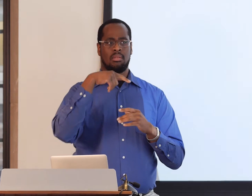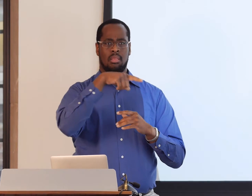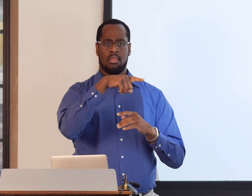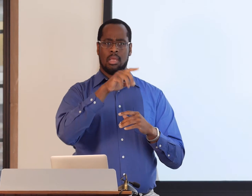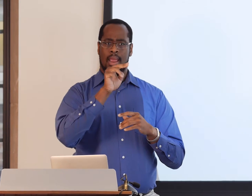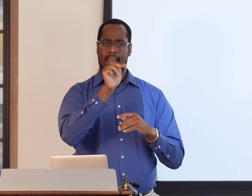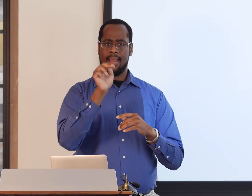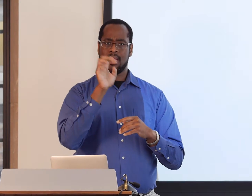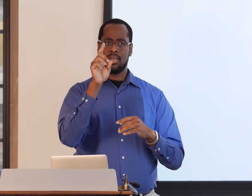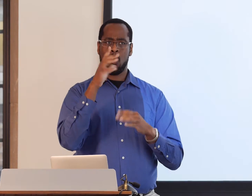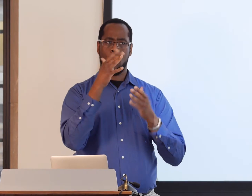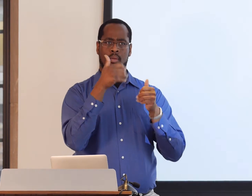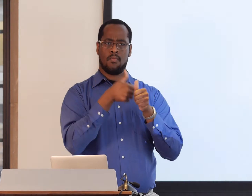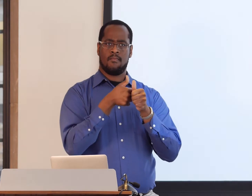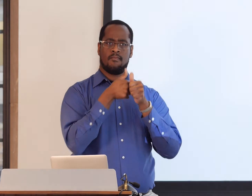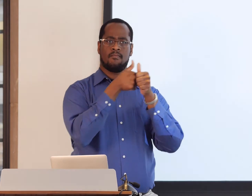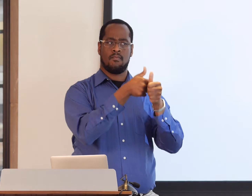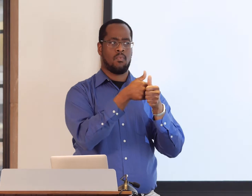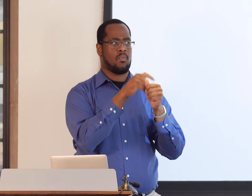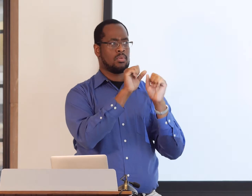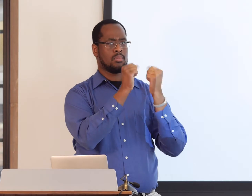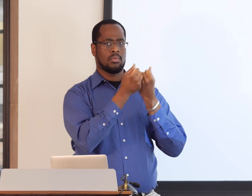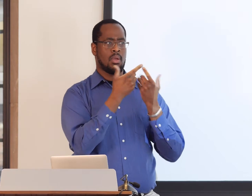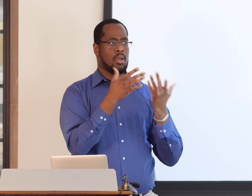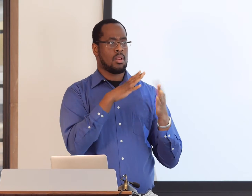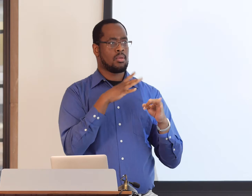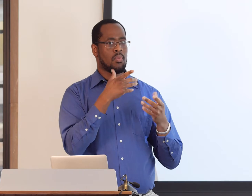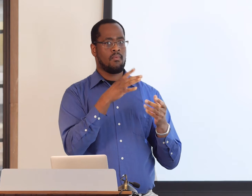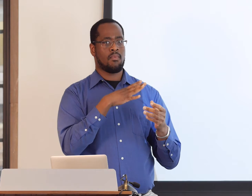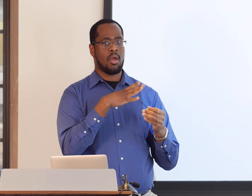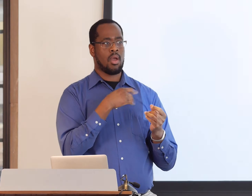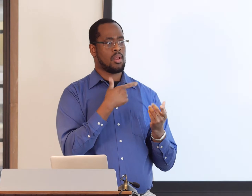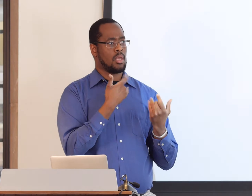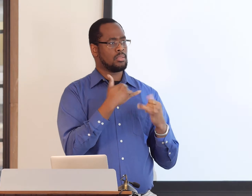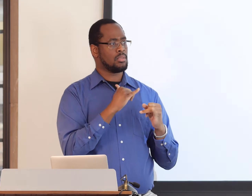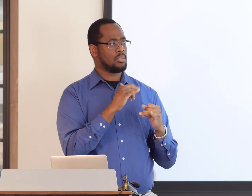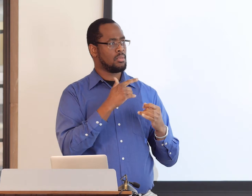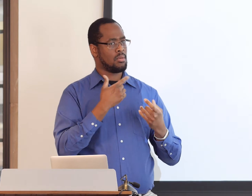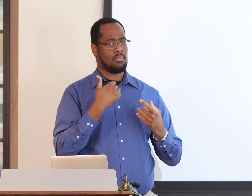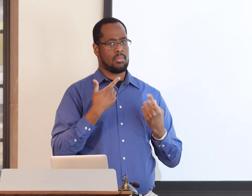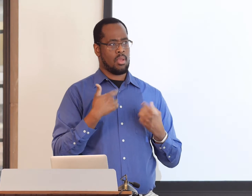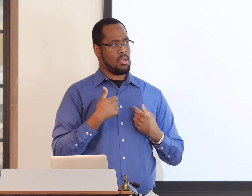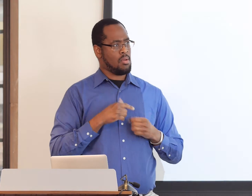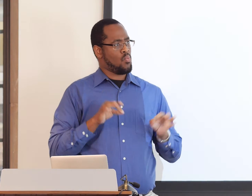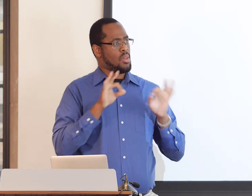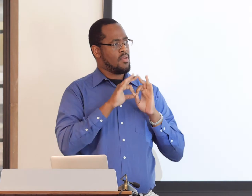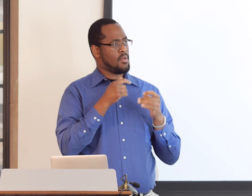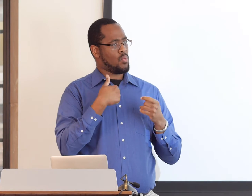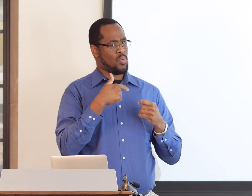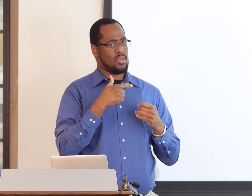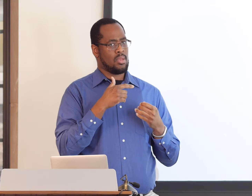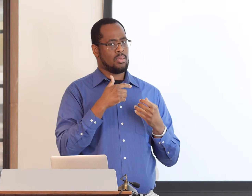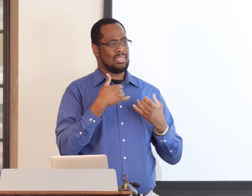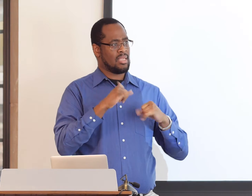The organization was established in the early 1900s. NAD was an organization that the Black Deaf community